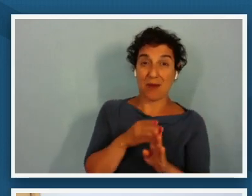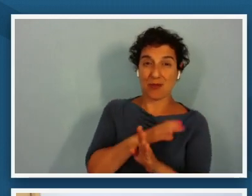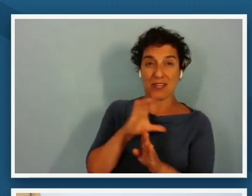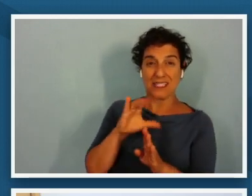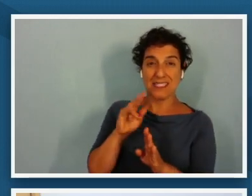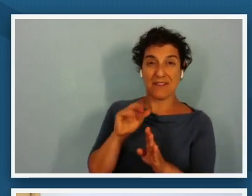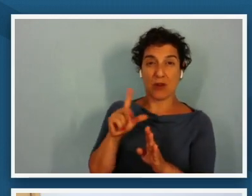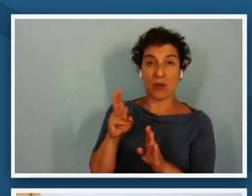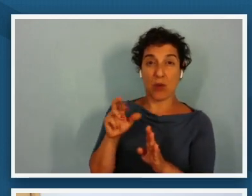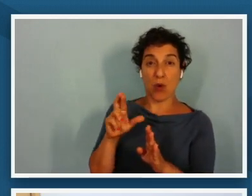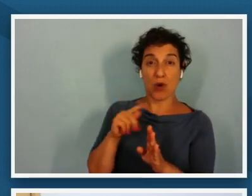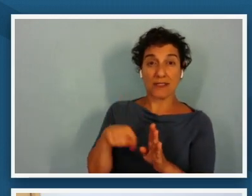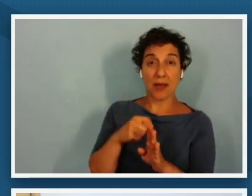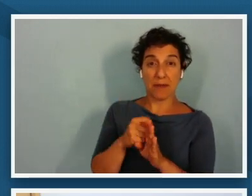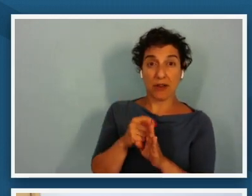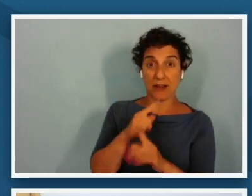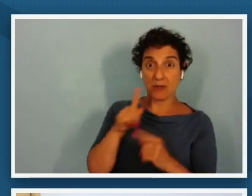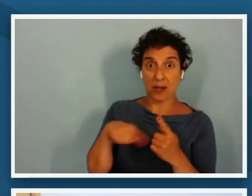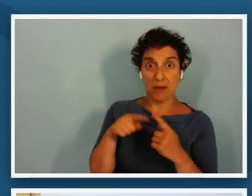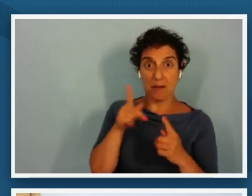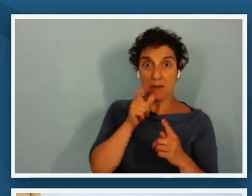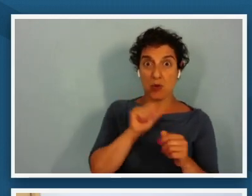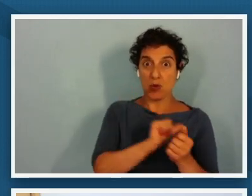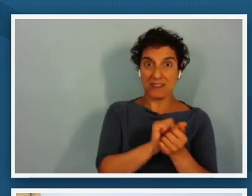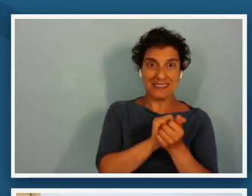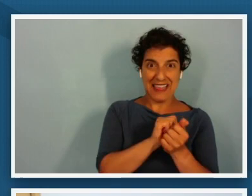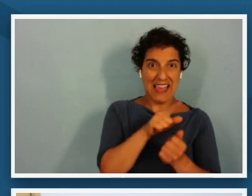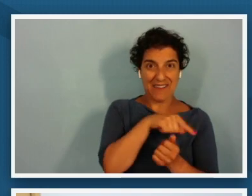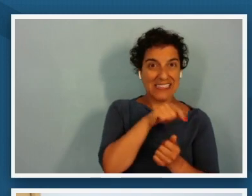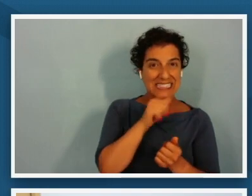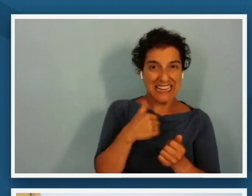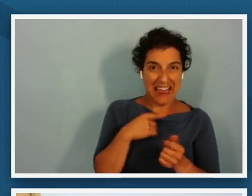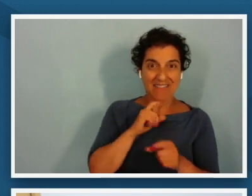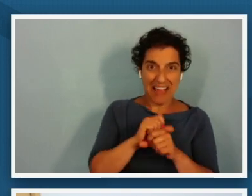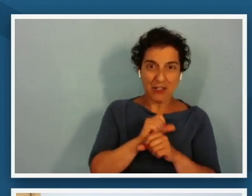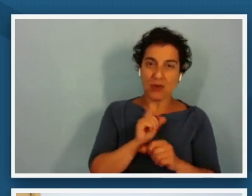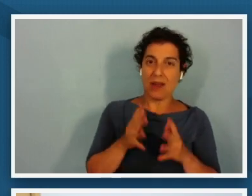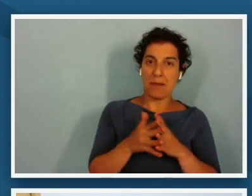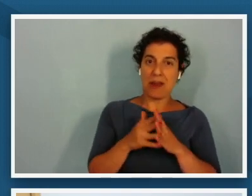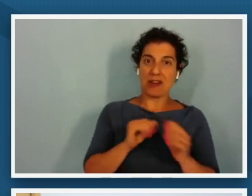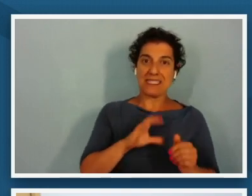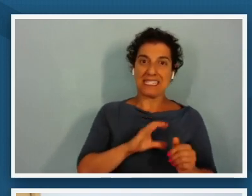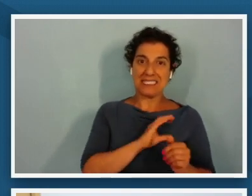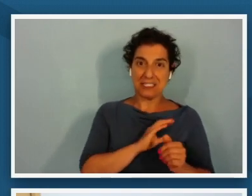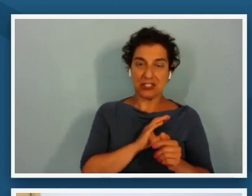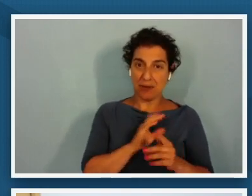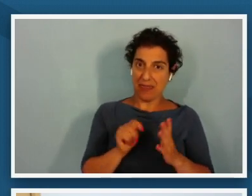speaking of people that were enslaved and so did not have american citizenship